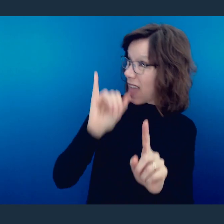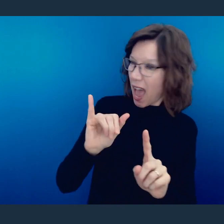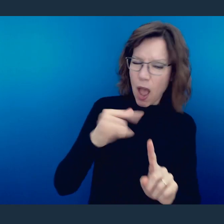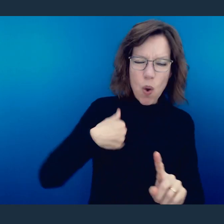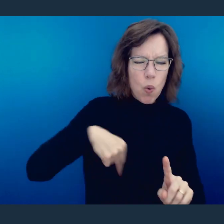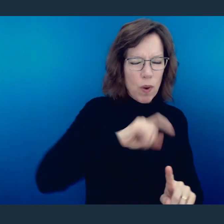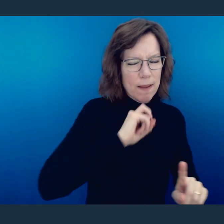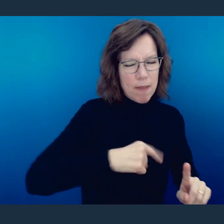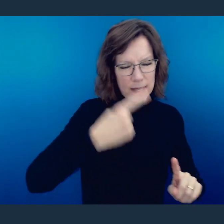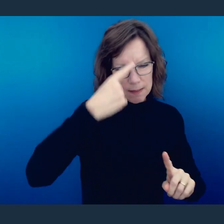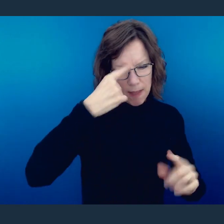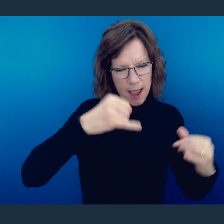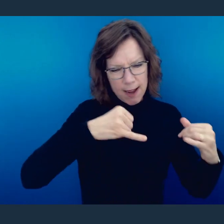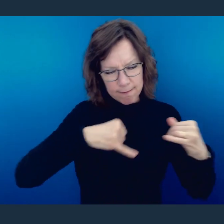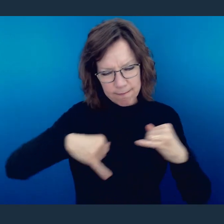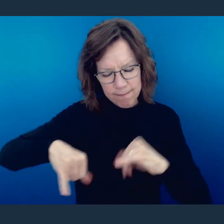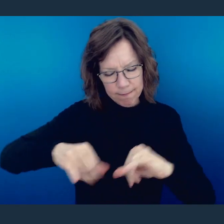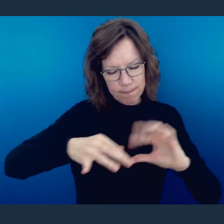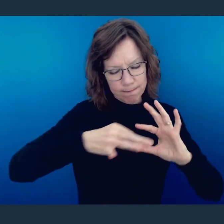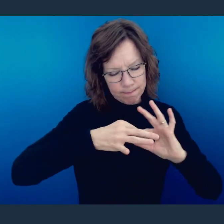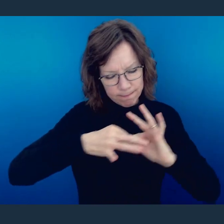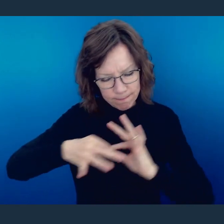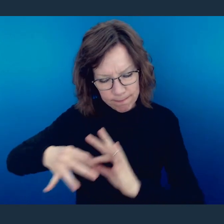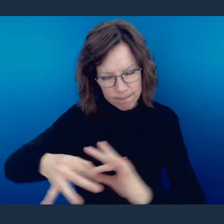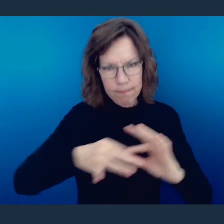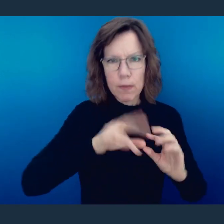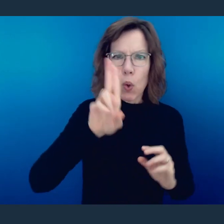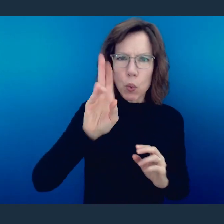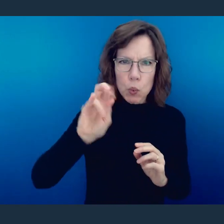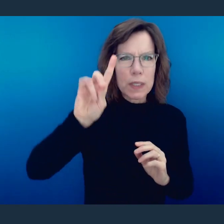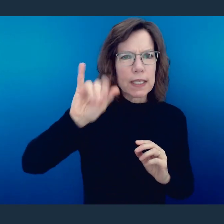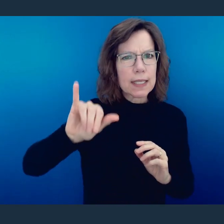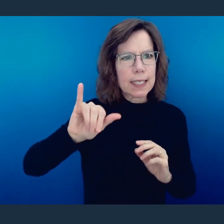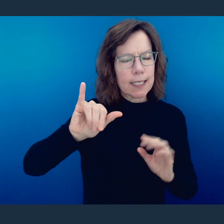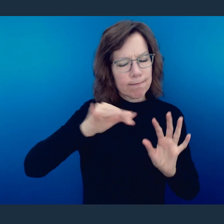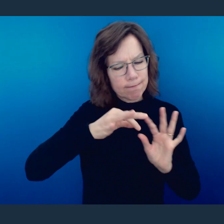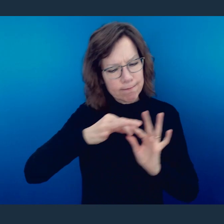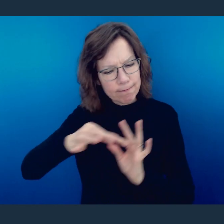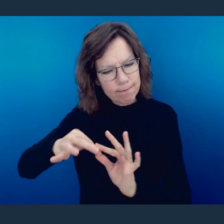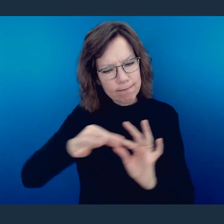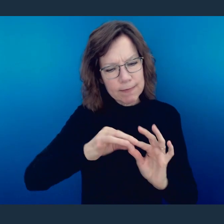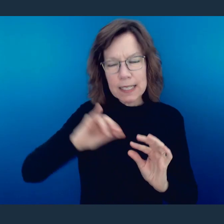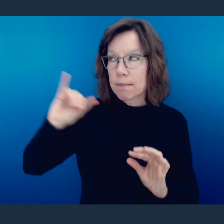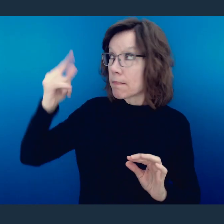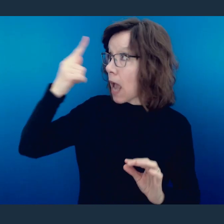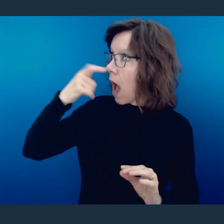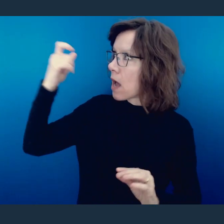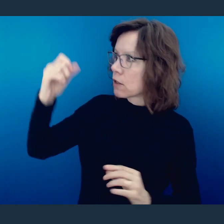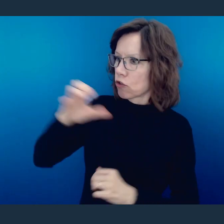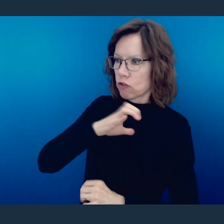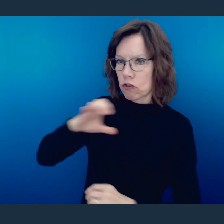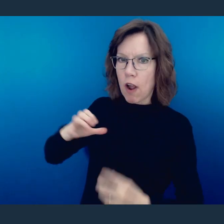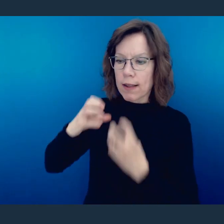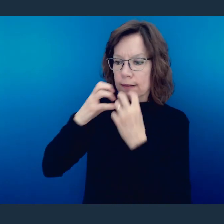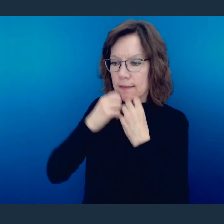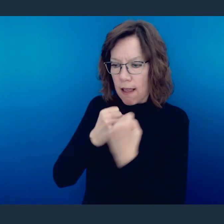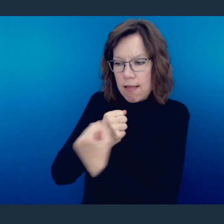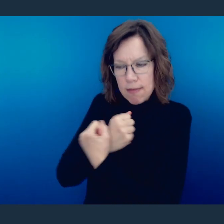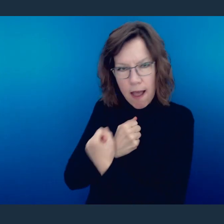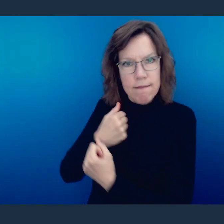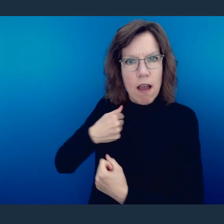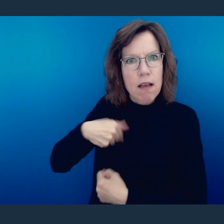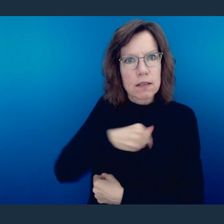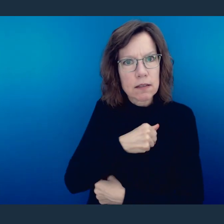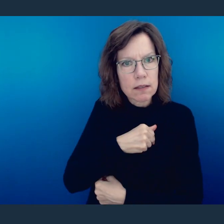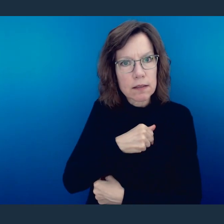called to be of one mind, walking in unity, welcoming one another as Christ loved us.